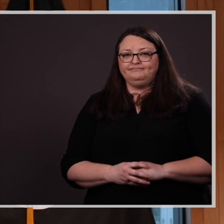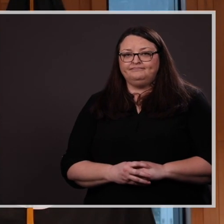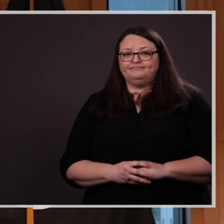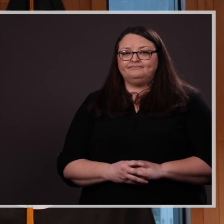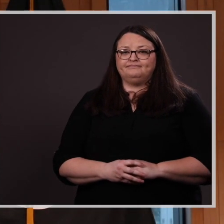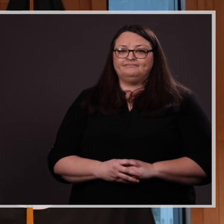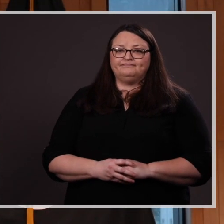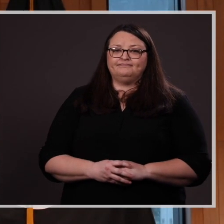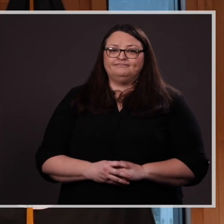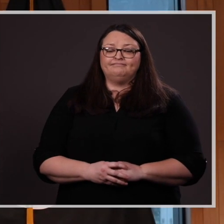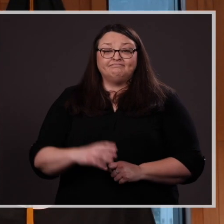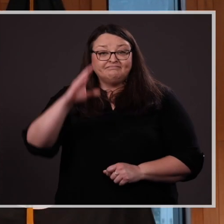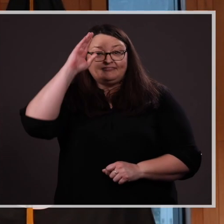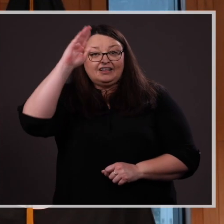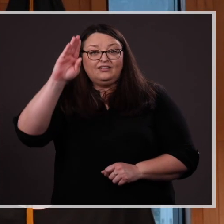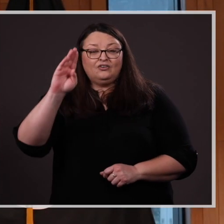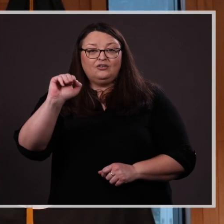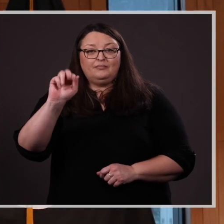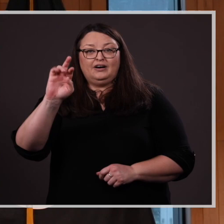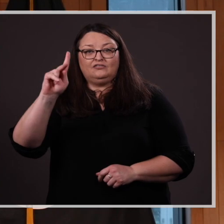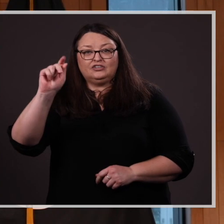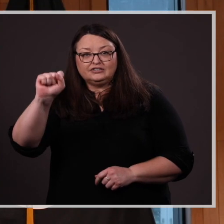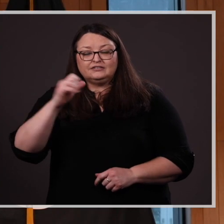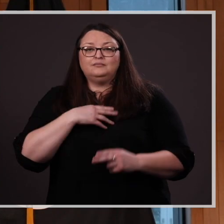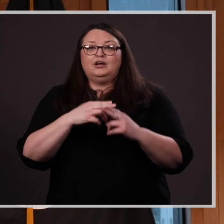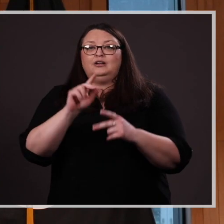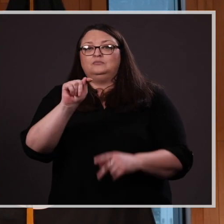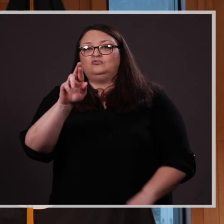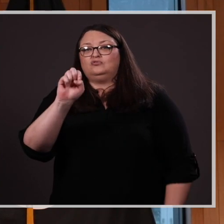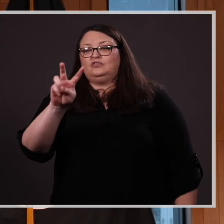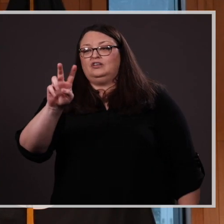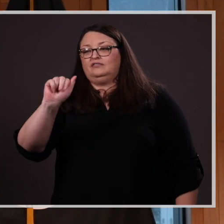Hello Mavericks! My name is Trev Alberts and I am the Vice Chancellor for Athletic Leadership